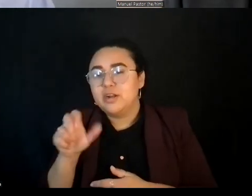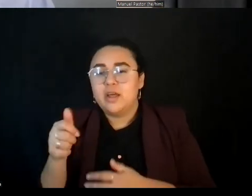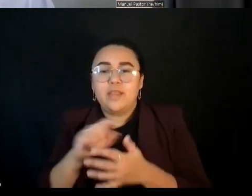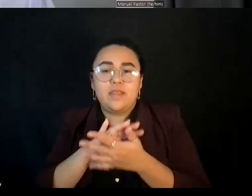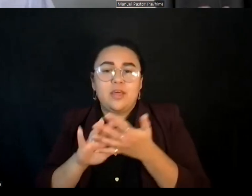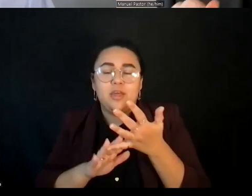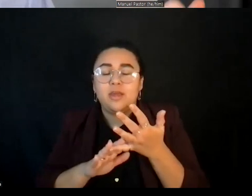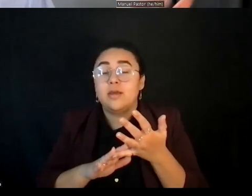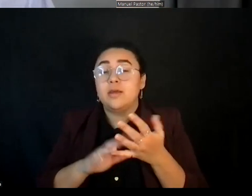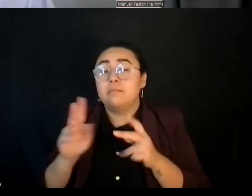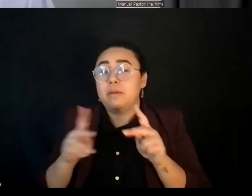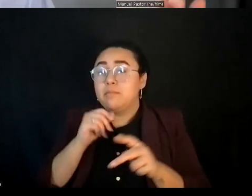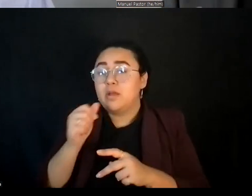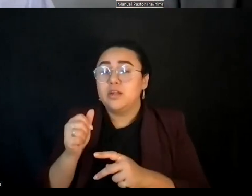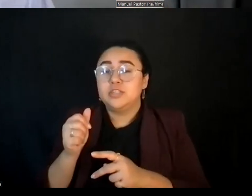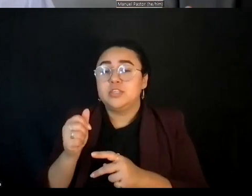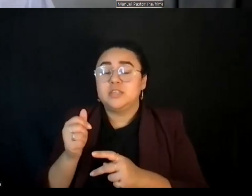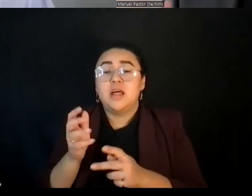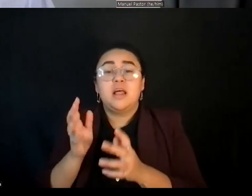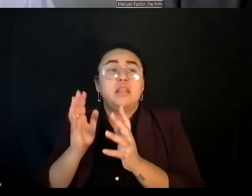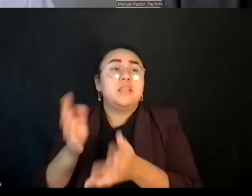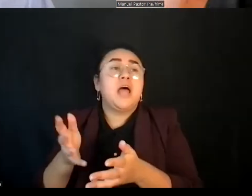They are kept behind by the systems that exist.